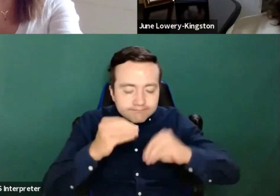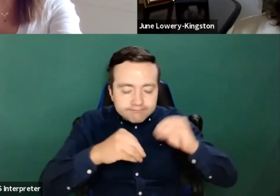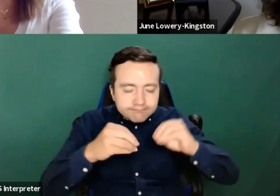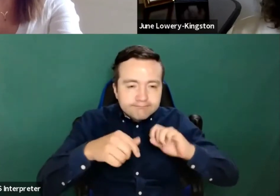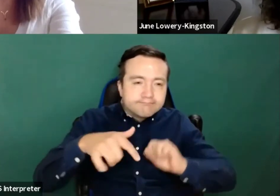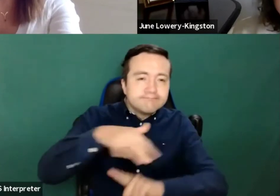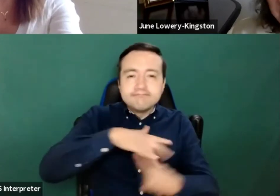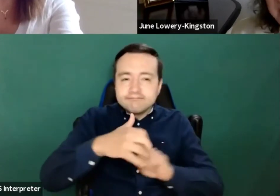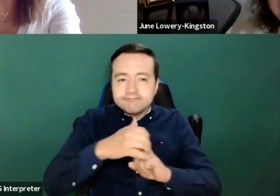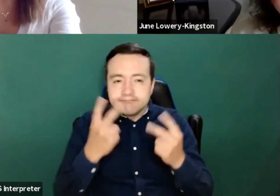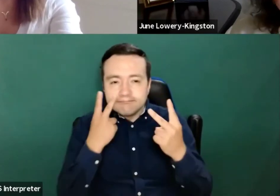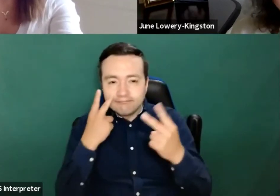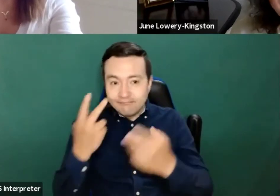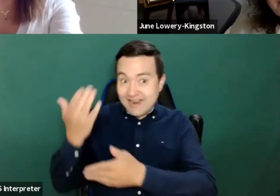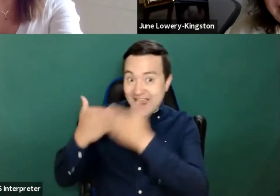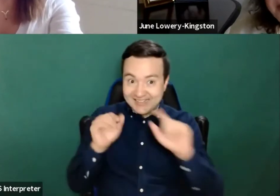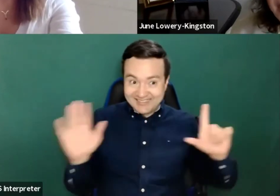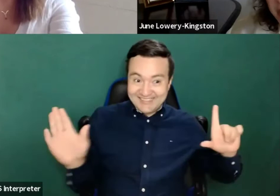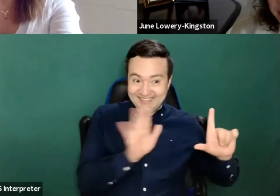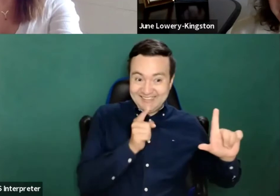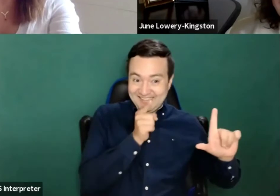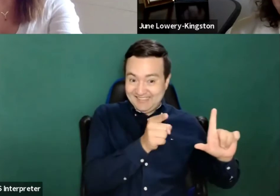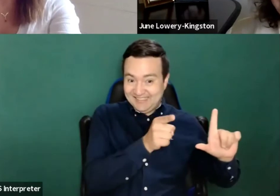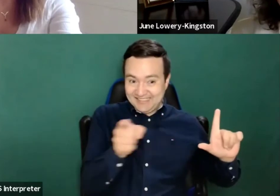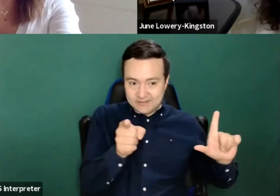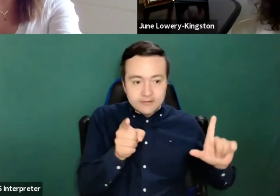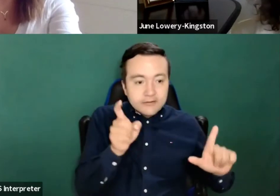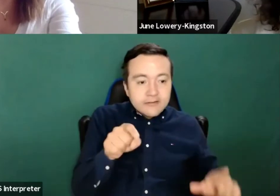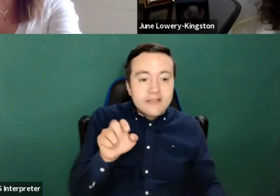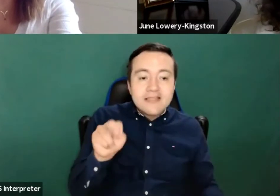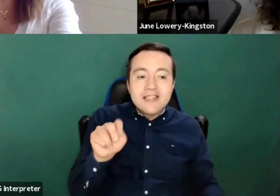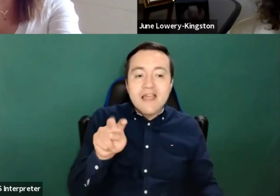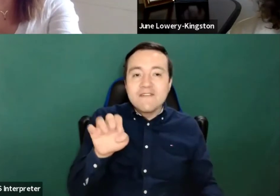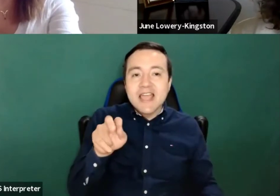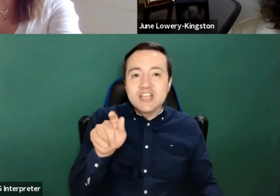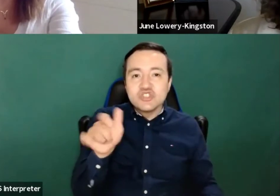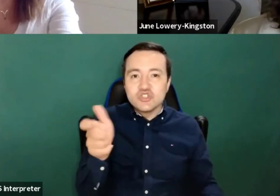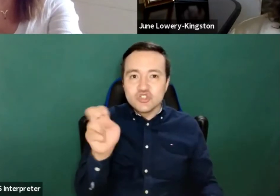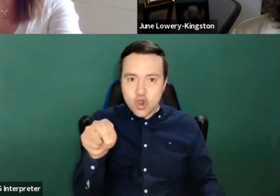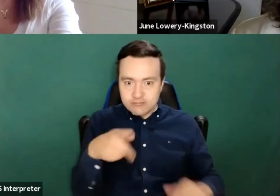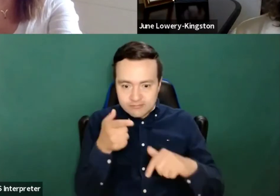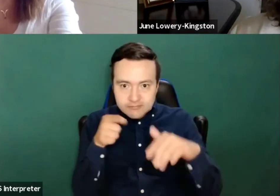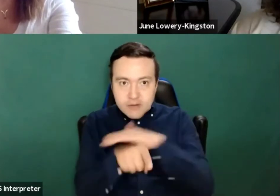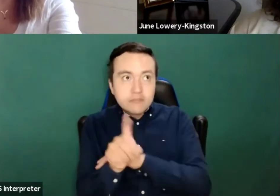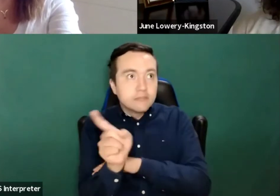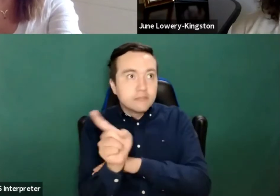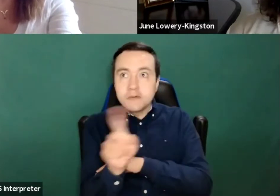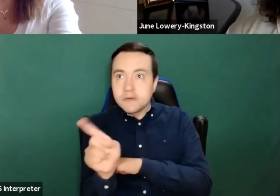saw in the previous slide, you know, navigation really being a key problem. So skipping over that.